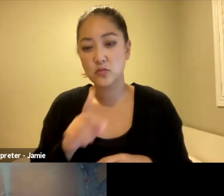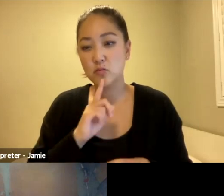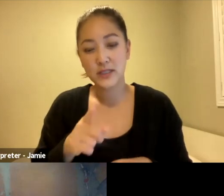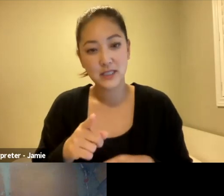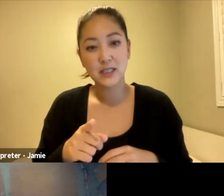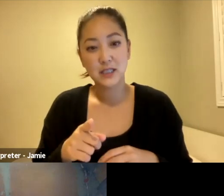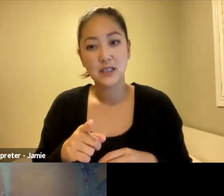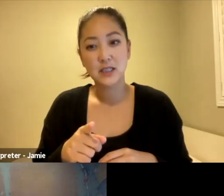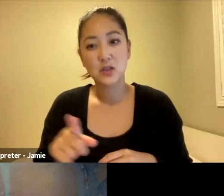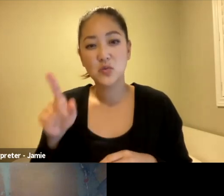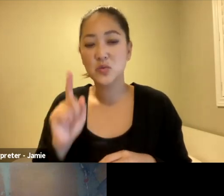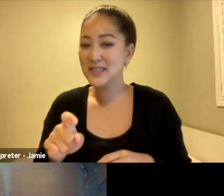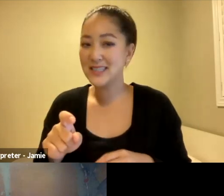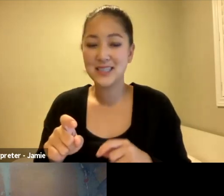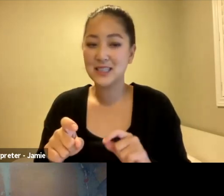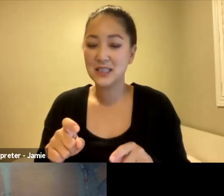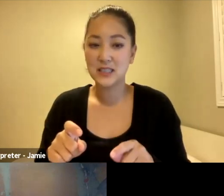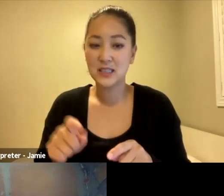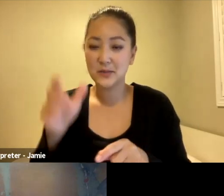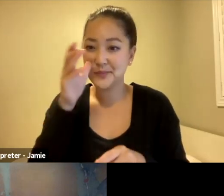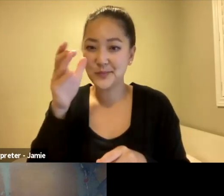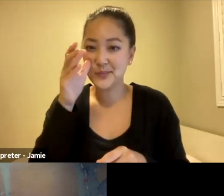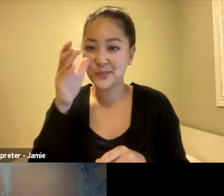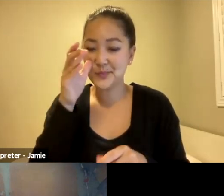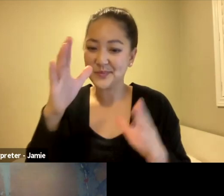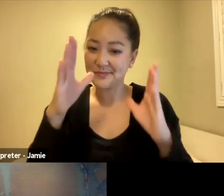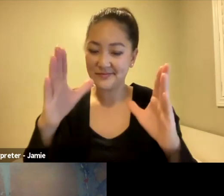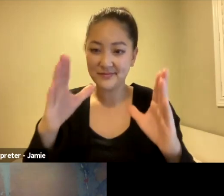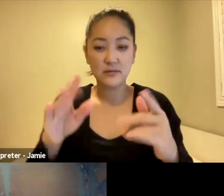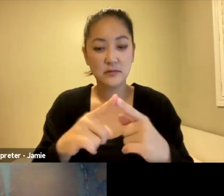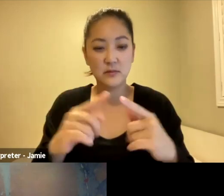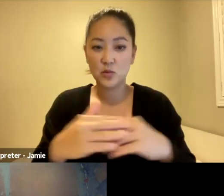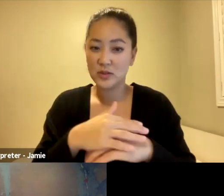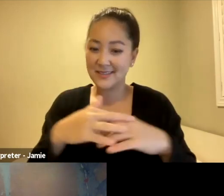to Indigenous cultures, and we must find also the wisdom in ourselves,